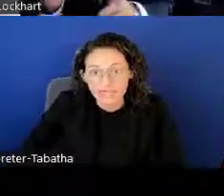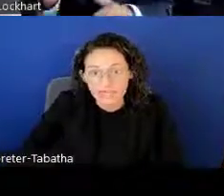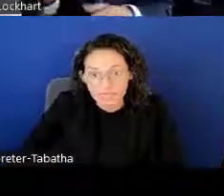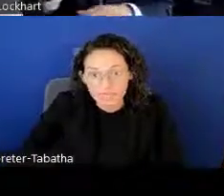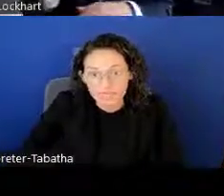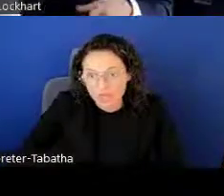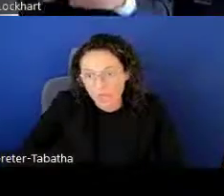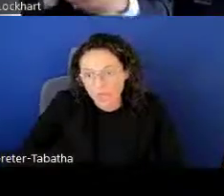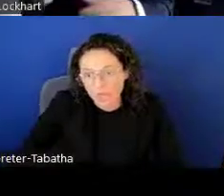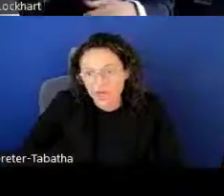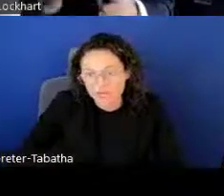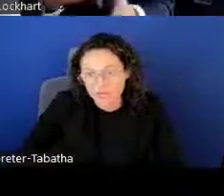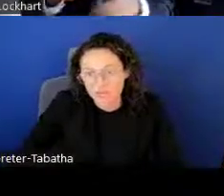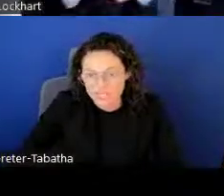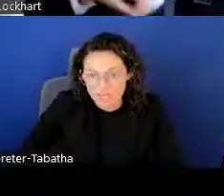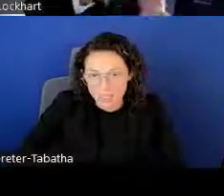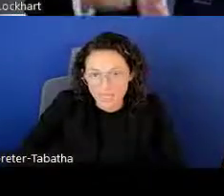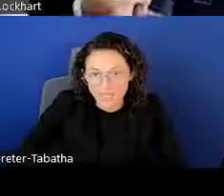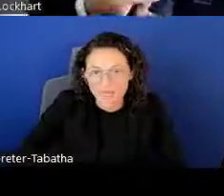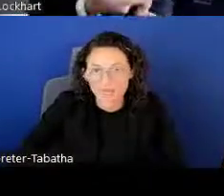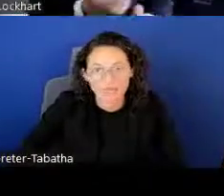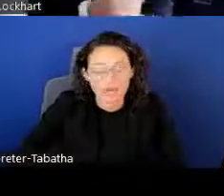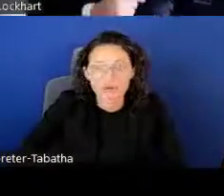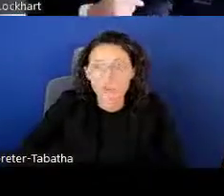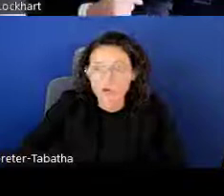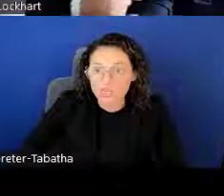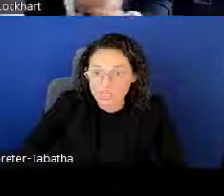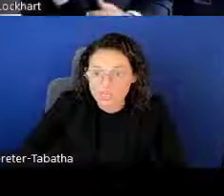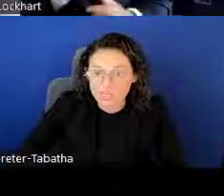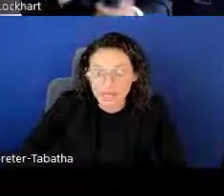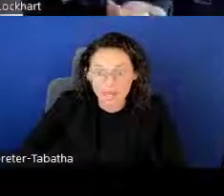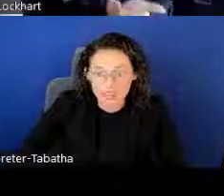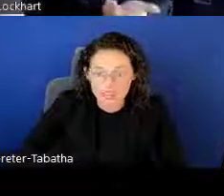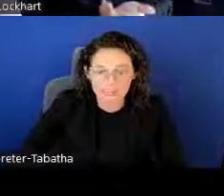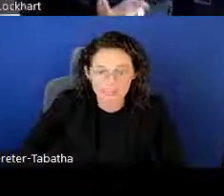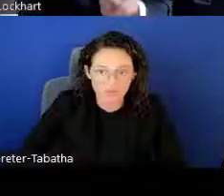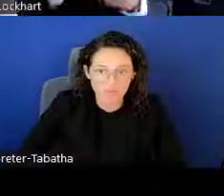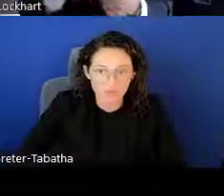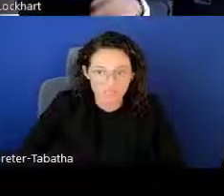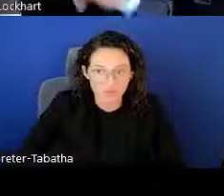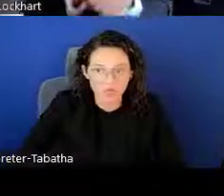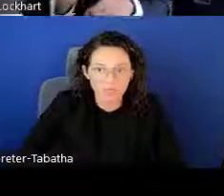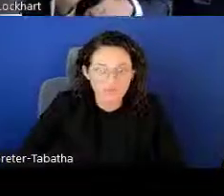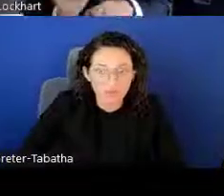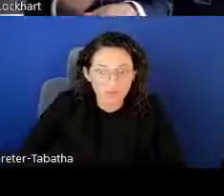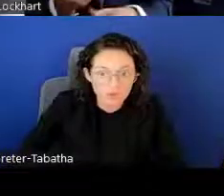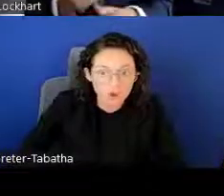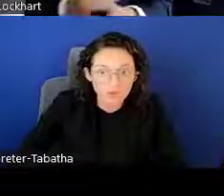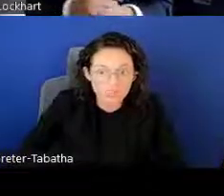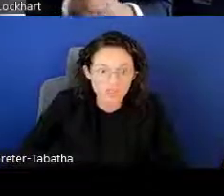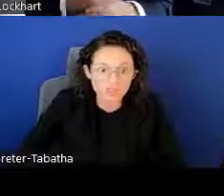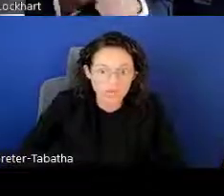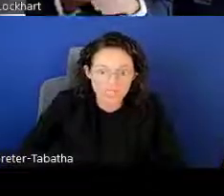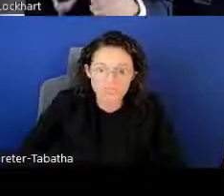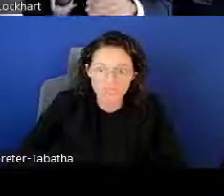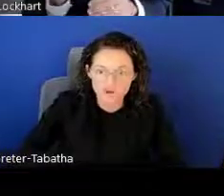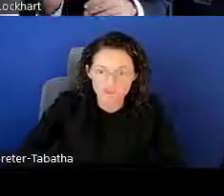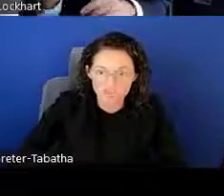A lot of people out in the world often feel the same way. A lot of awardees and applicants have felt that way as well. You don't know until you actually try.